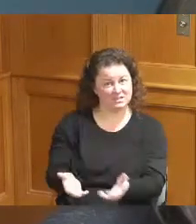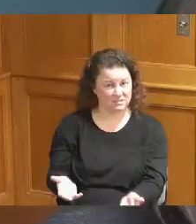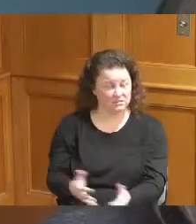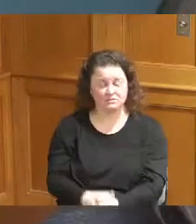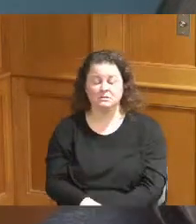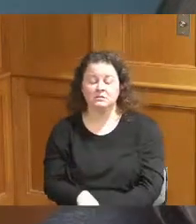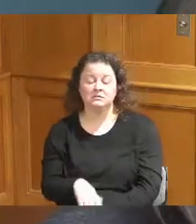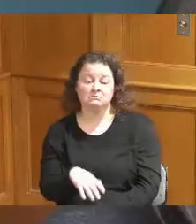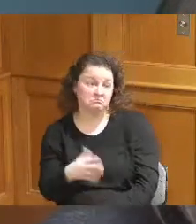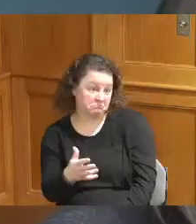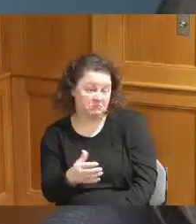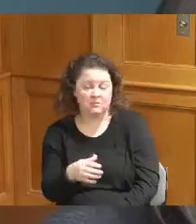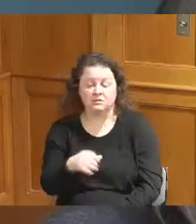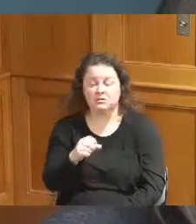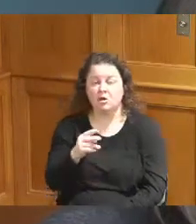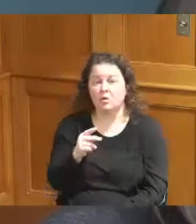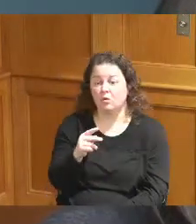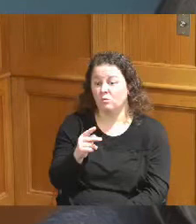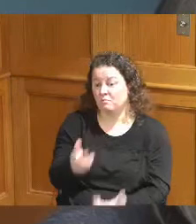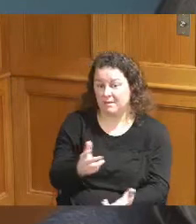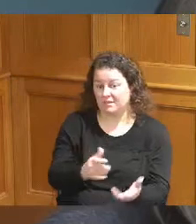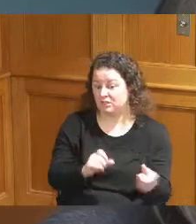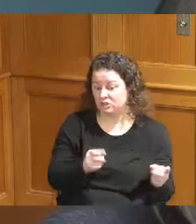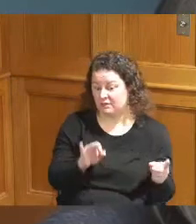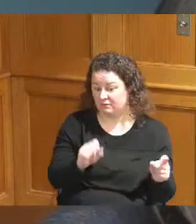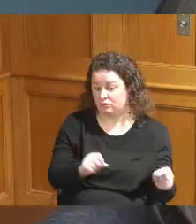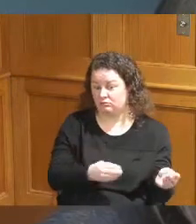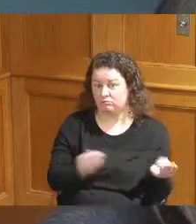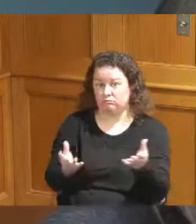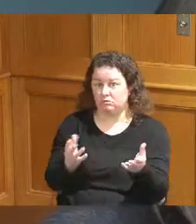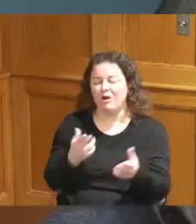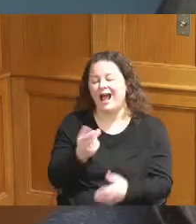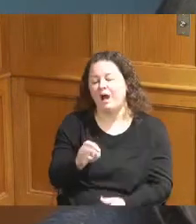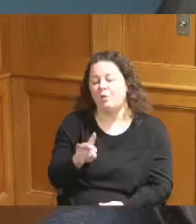that information to you quicker but maybe give him a little I was trying to give him like 30